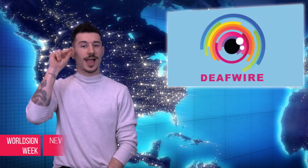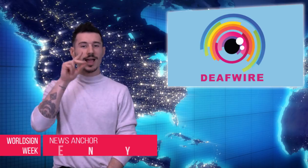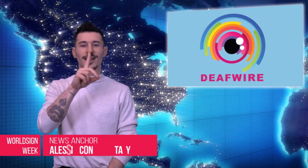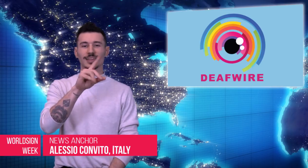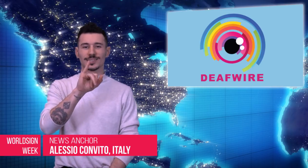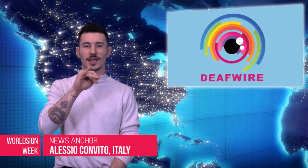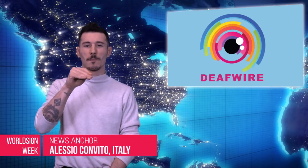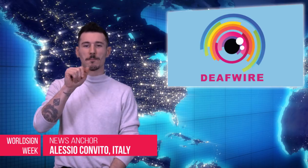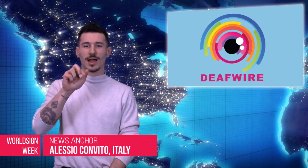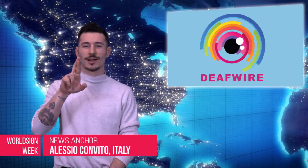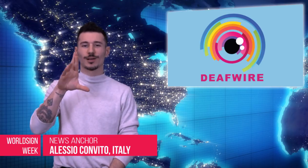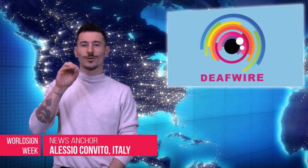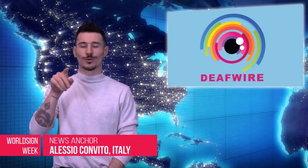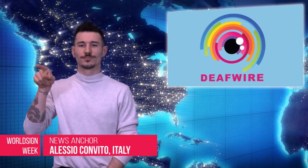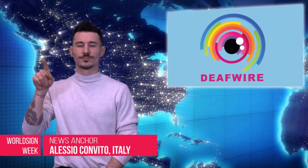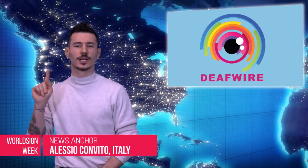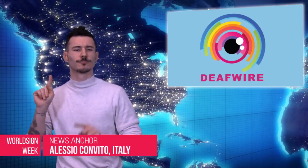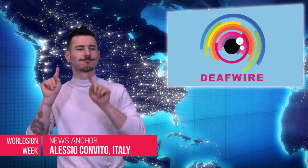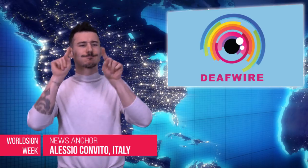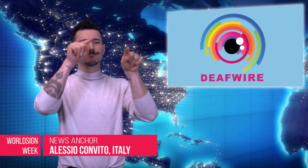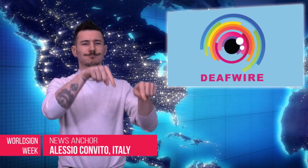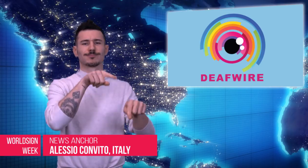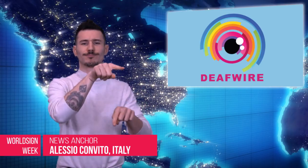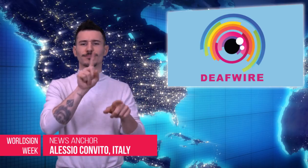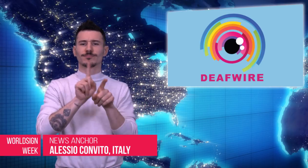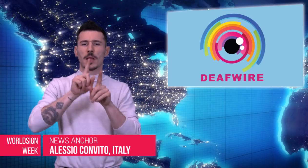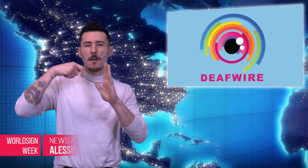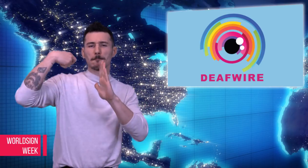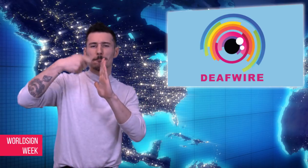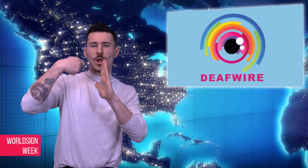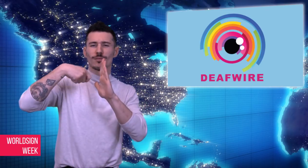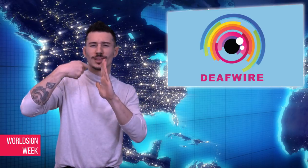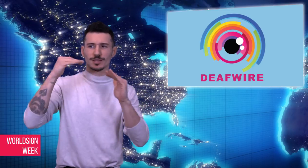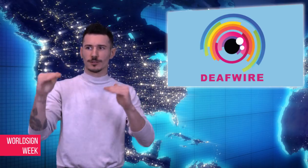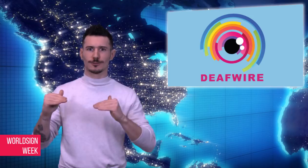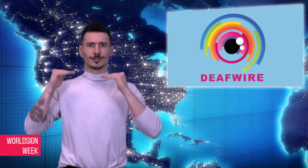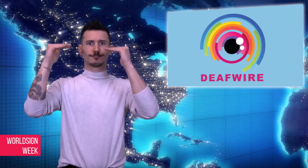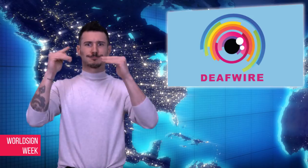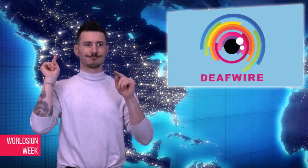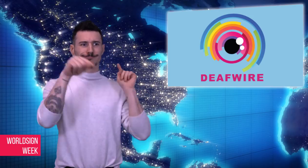Alessio: Nyle DiMarco Walked Out on